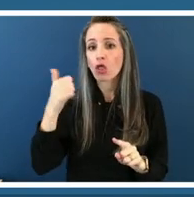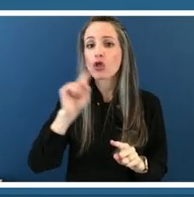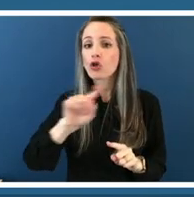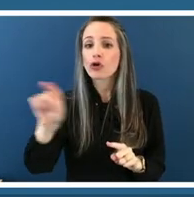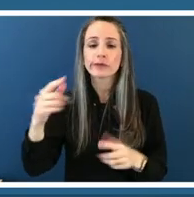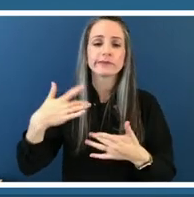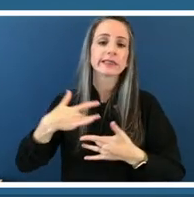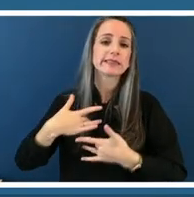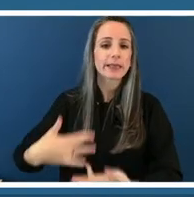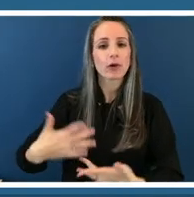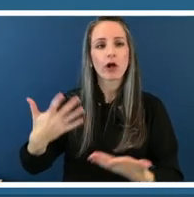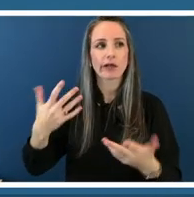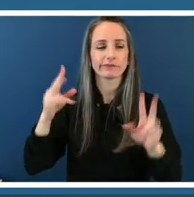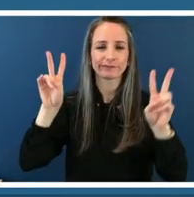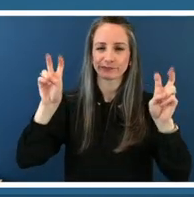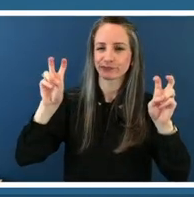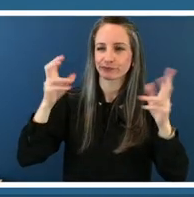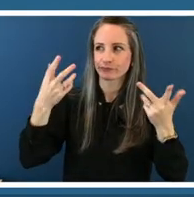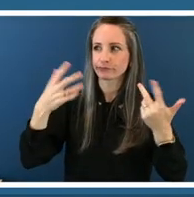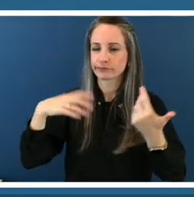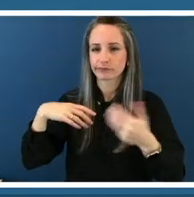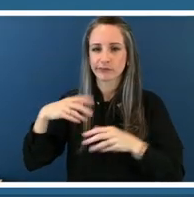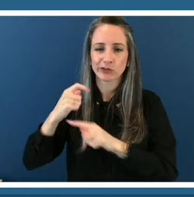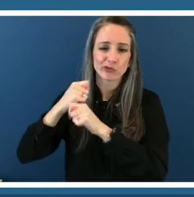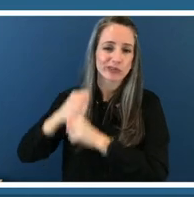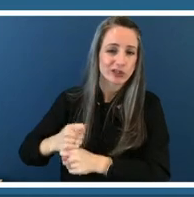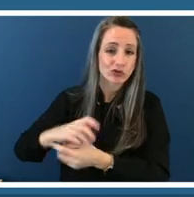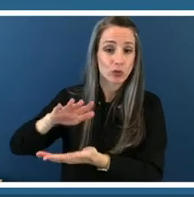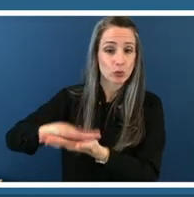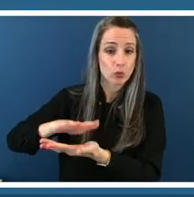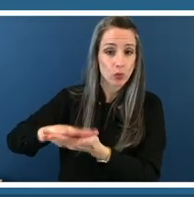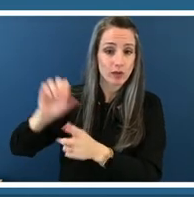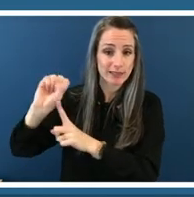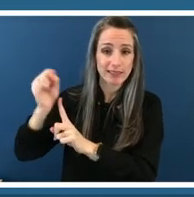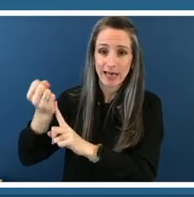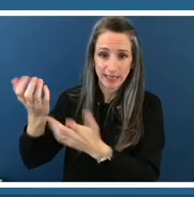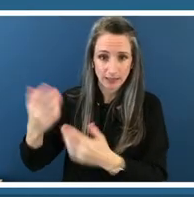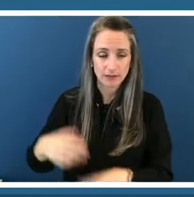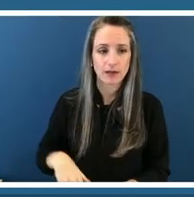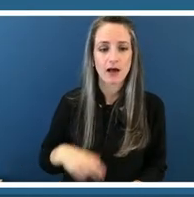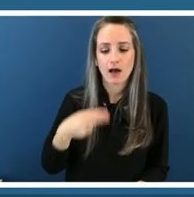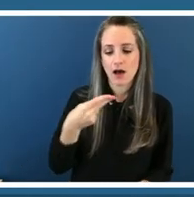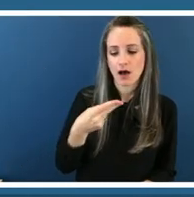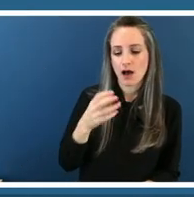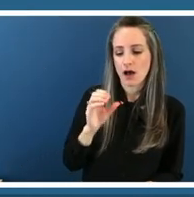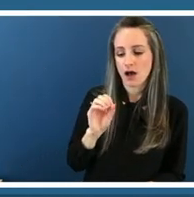i would say traditional school setting